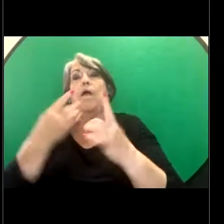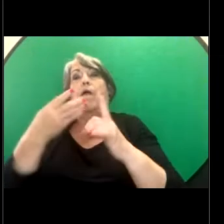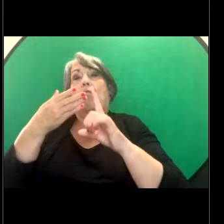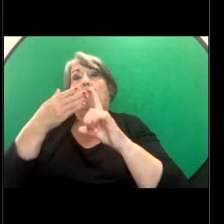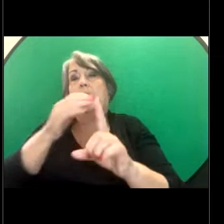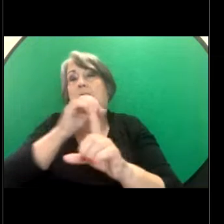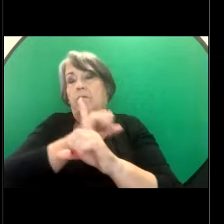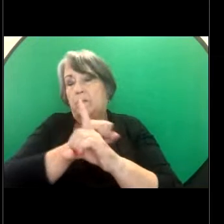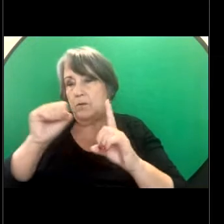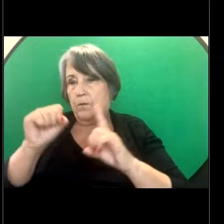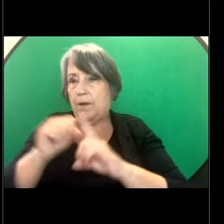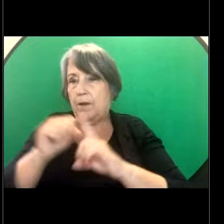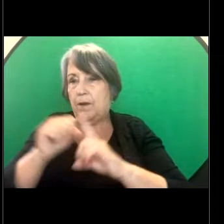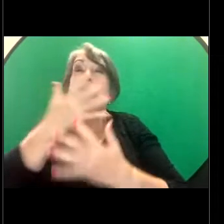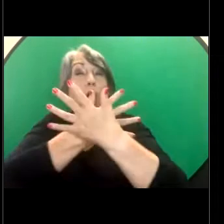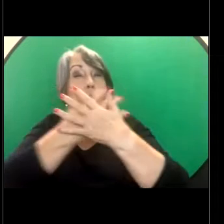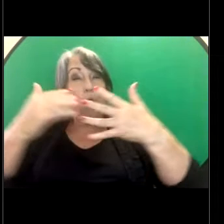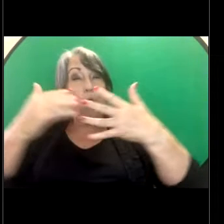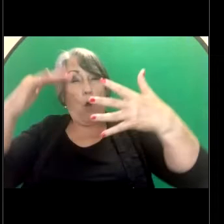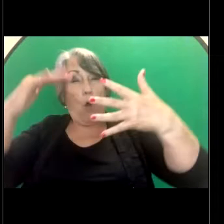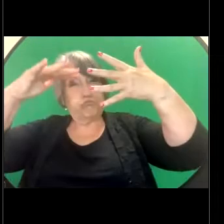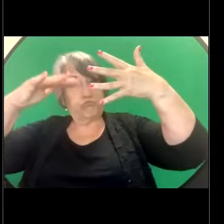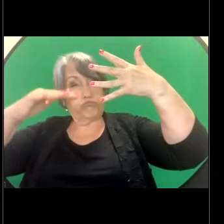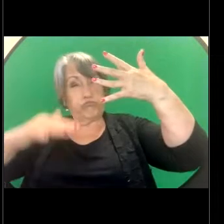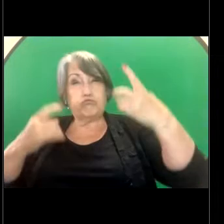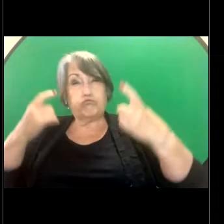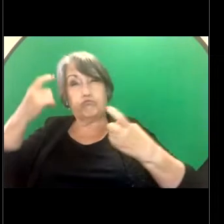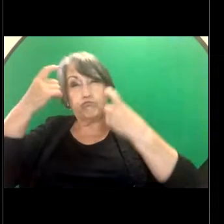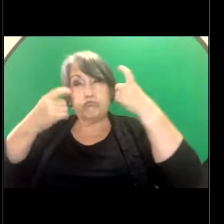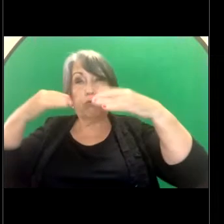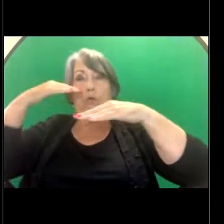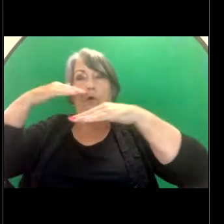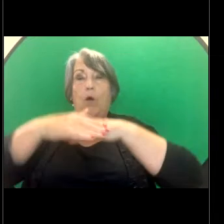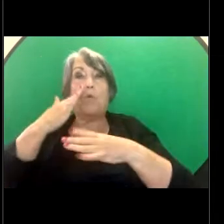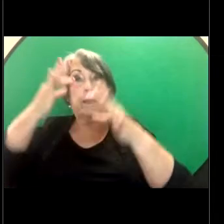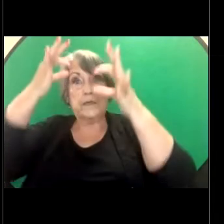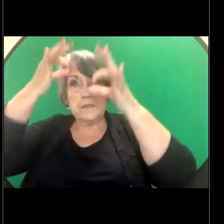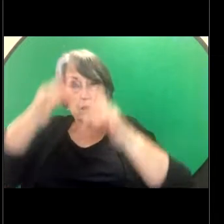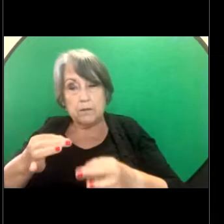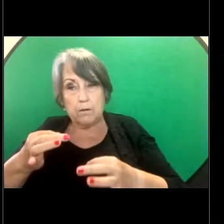are a lot of considerations to think about in determining whether a reasonable person would